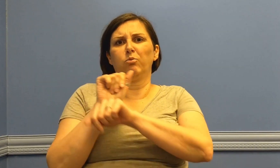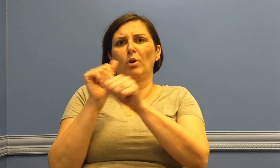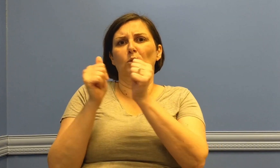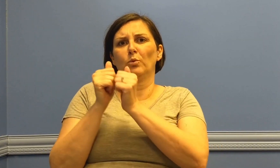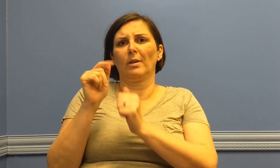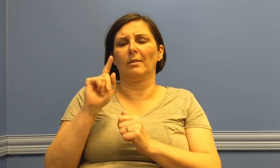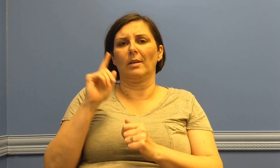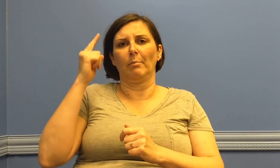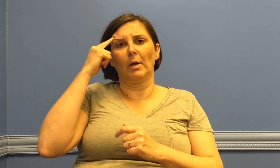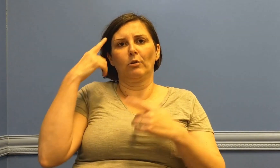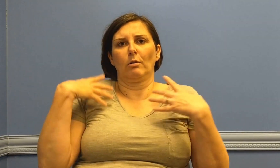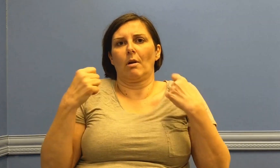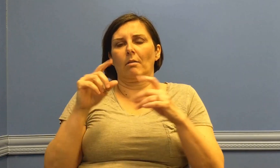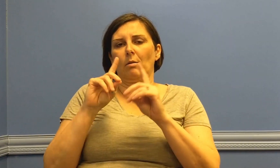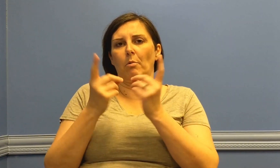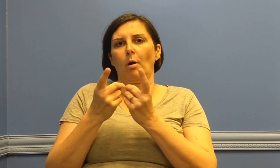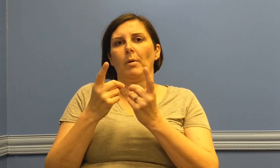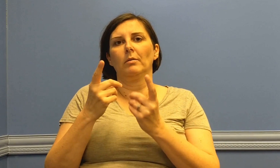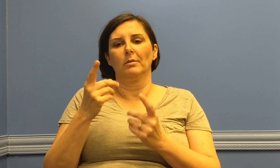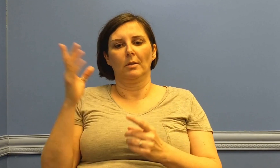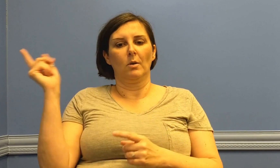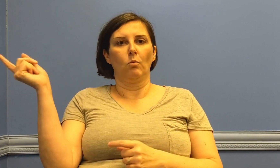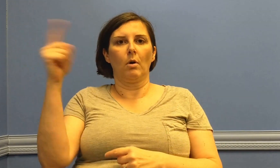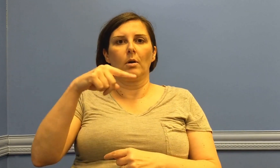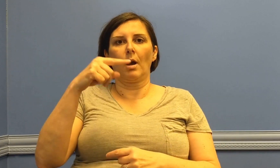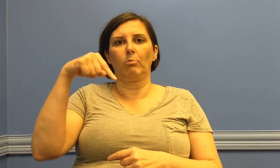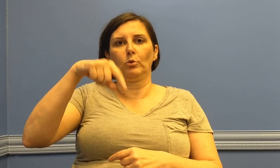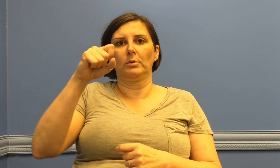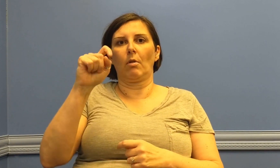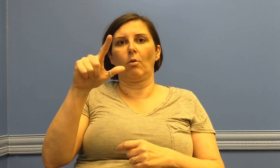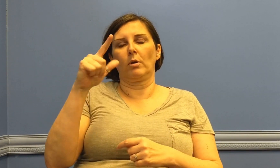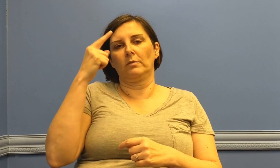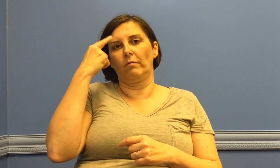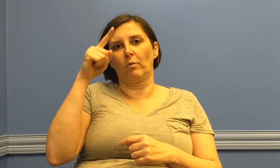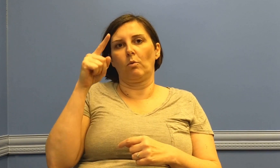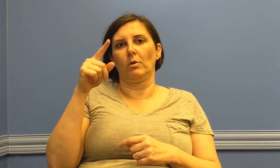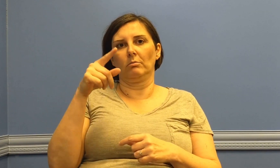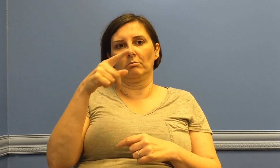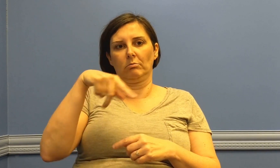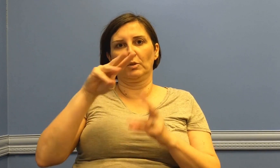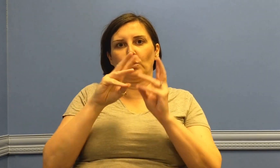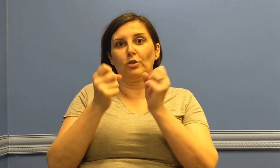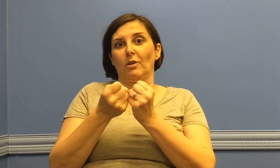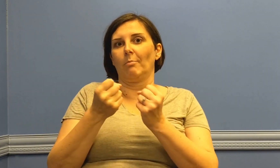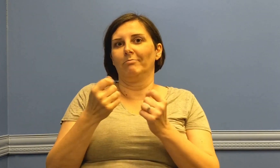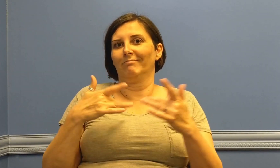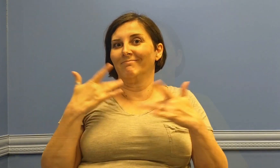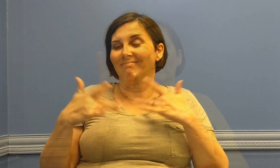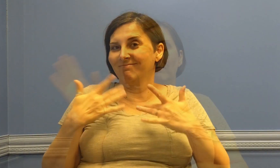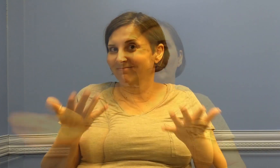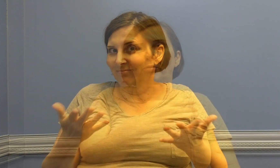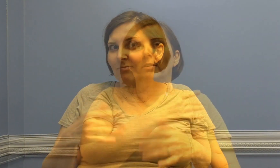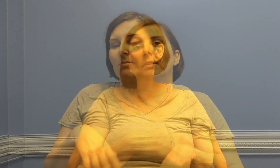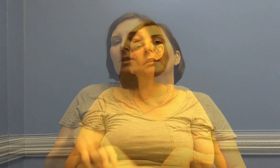He works with the mental health department and will be coming to St. Louis to host two workshops.